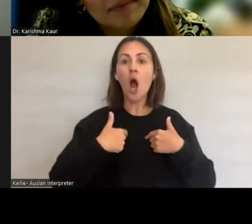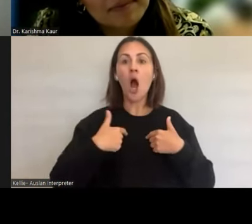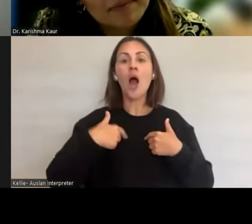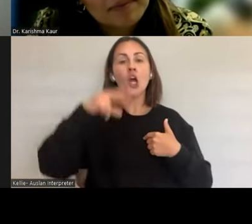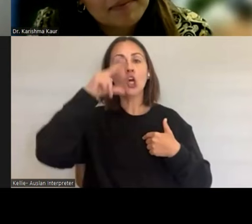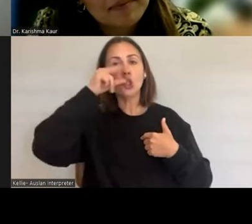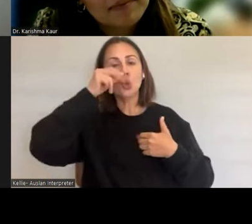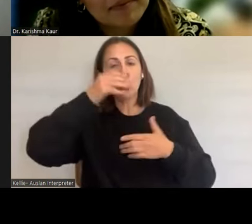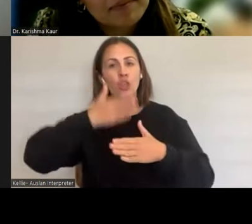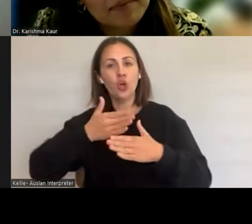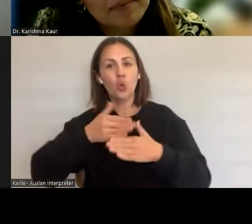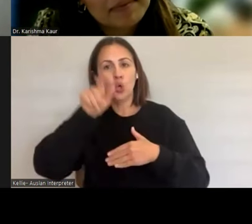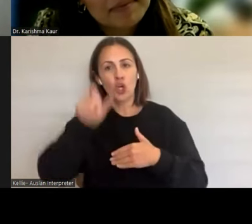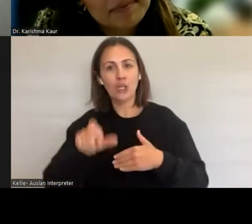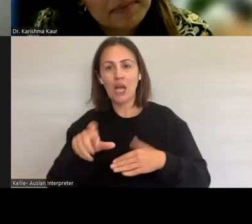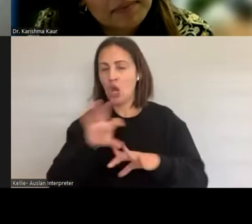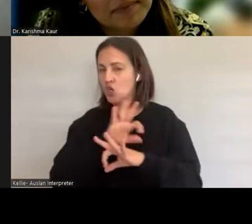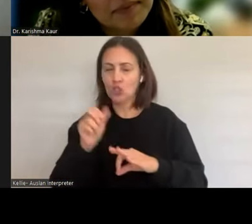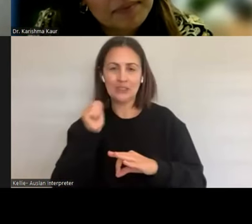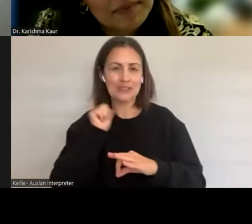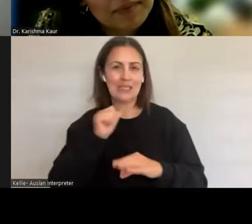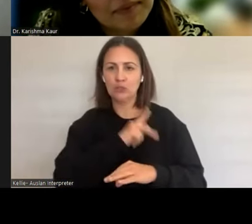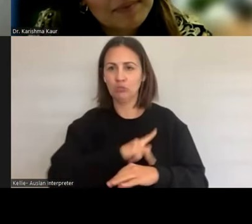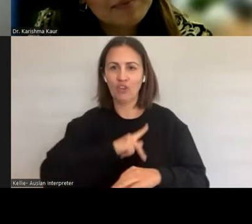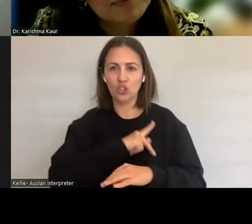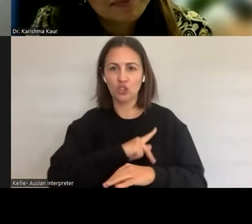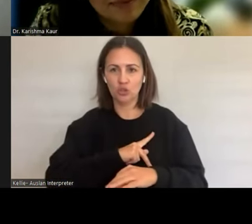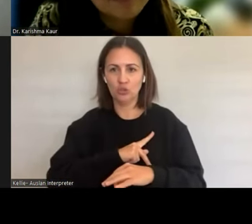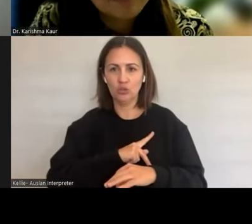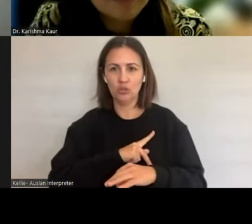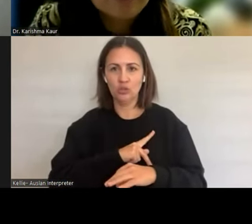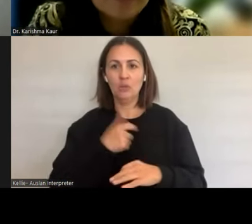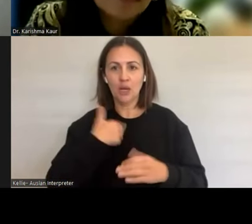certainly very passionate about bringing that information and opportunity to young people.